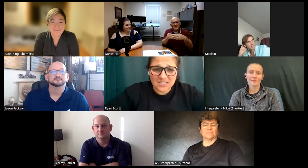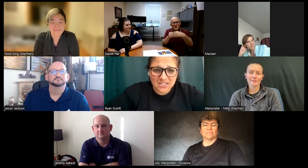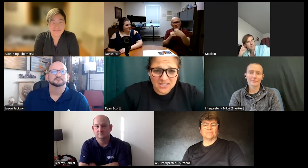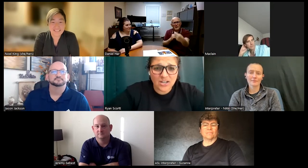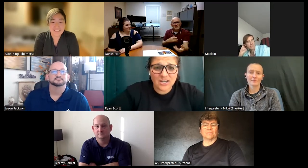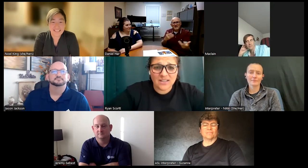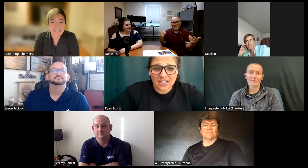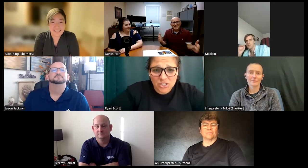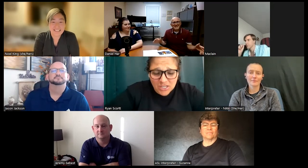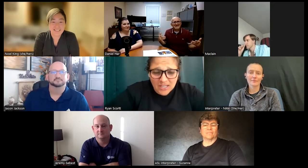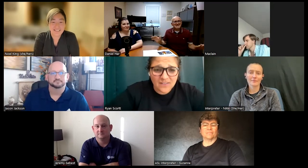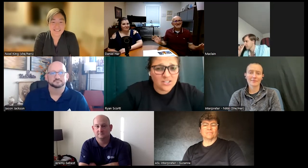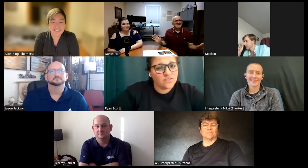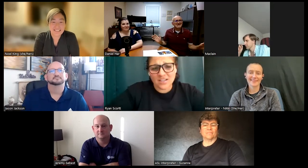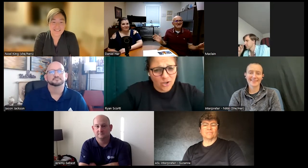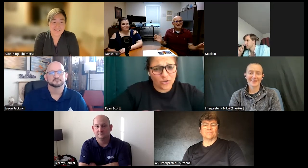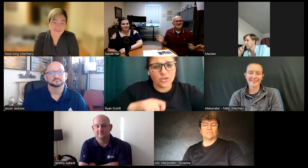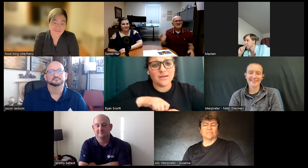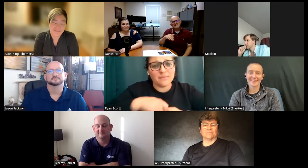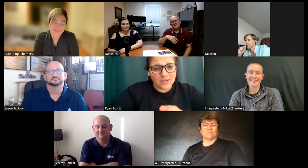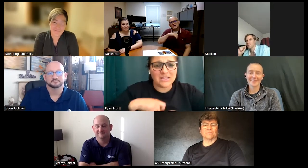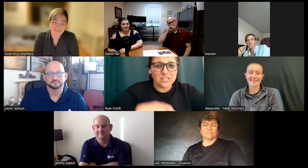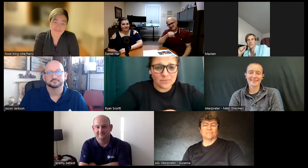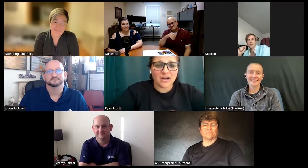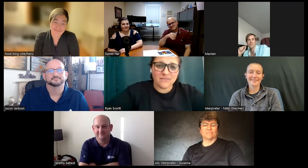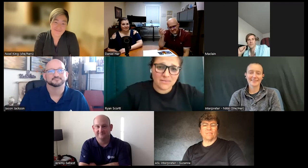sit there and like shave each of it no you're gonna appeal each part of the